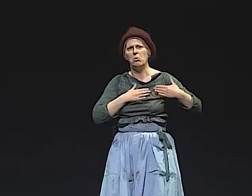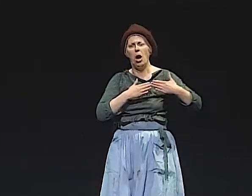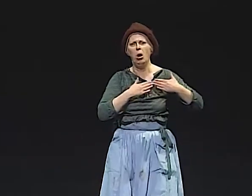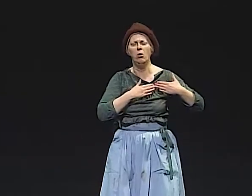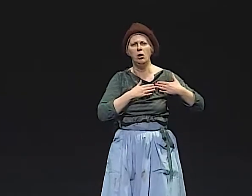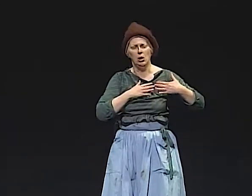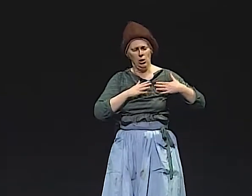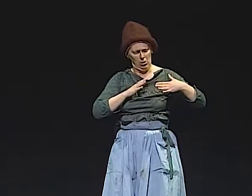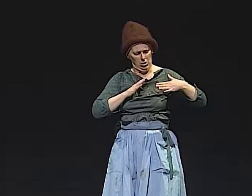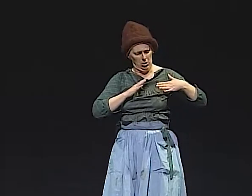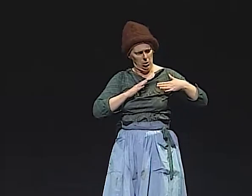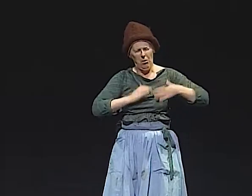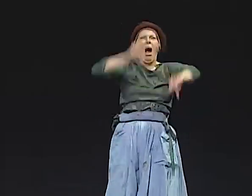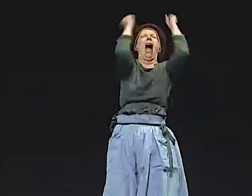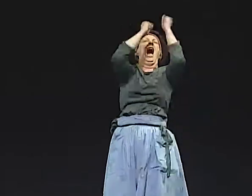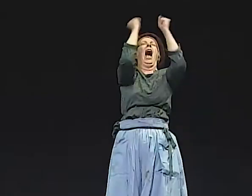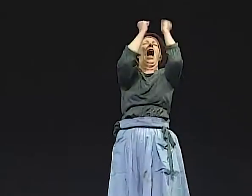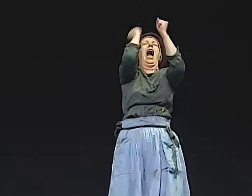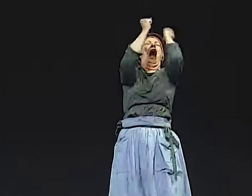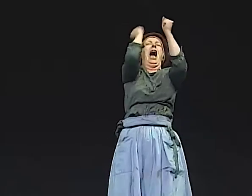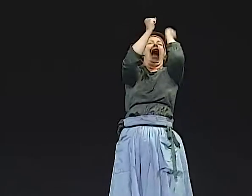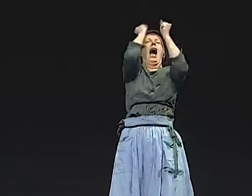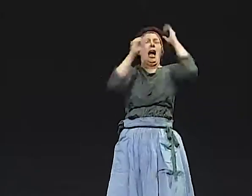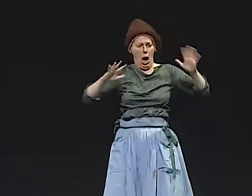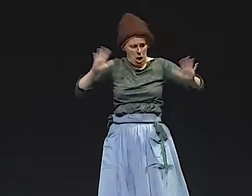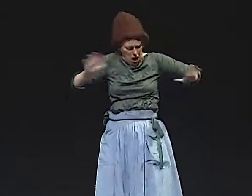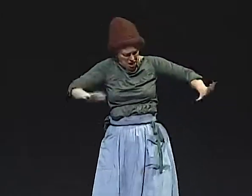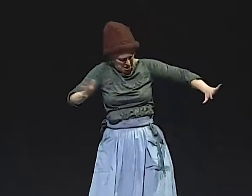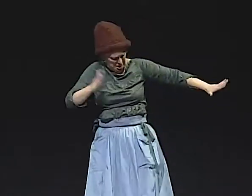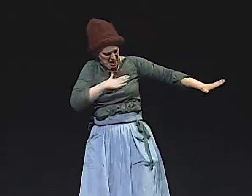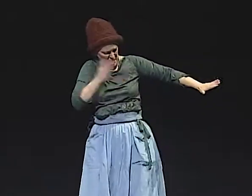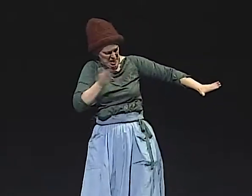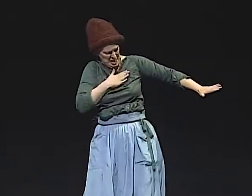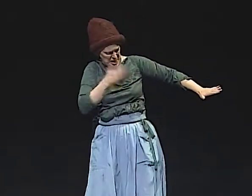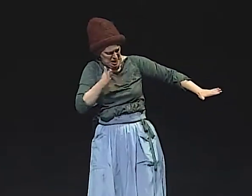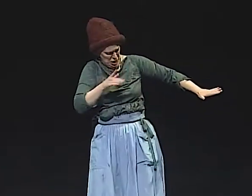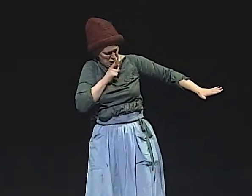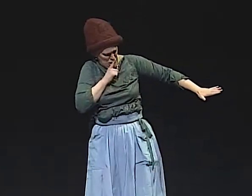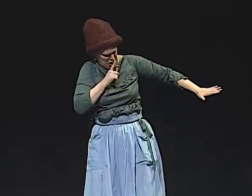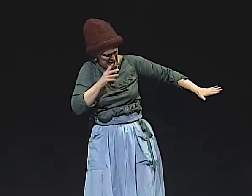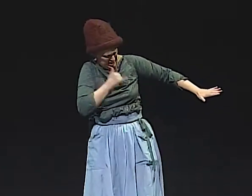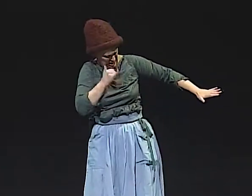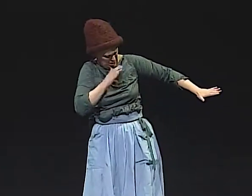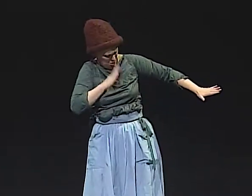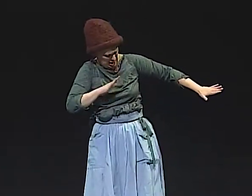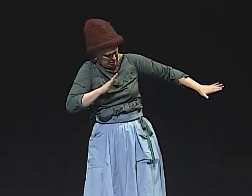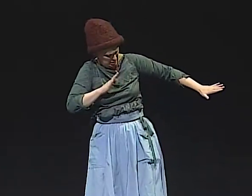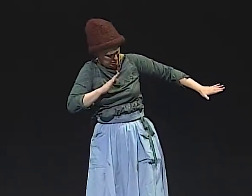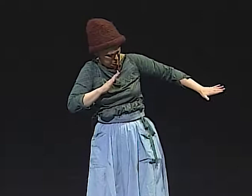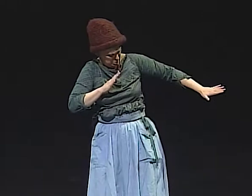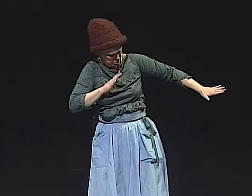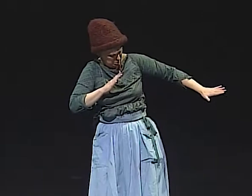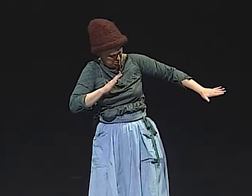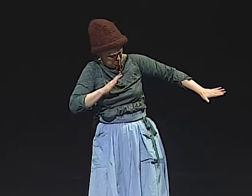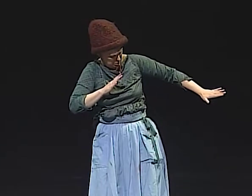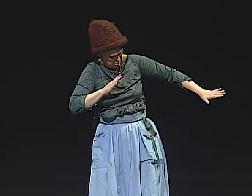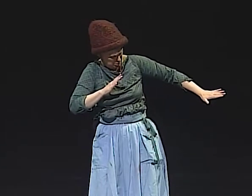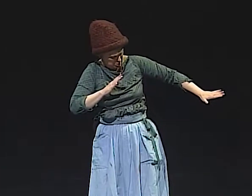A POUNDING IN MY HEART AS IF SOMEBODY WAS BEATING ON THE WALLS OF MY CHEST. BE QUIET. SHH. EVERYBODY CAN HEAR YOU.